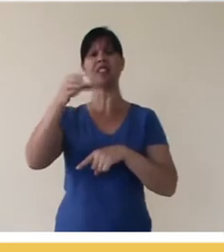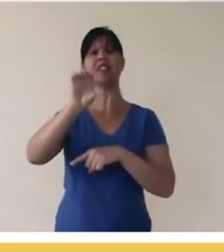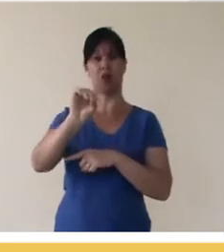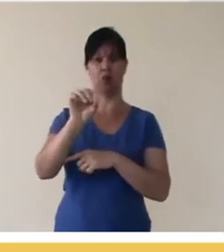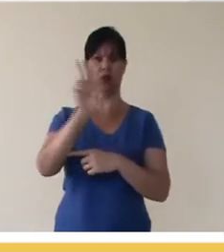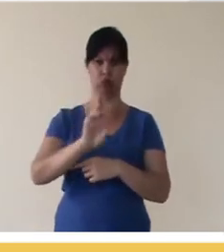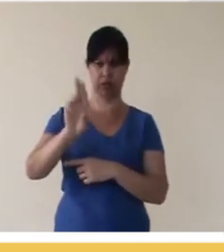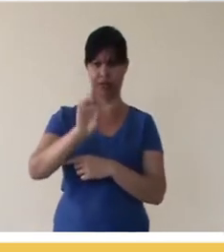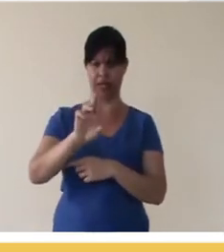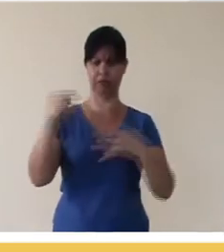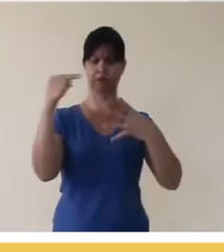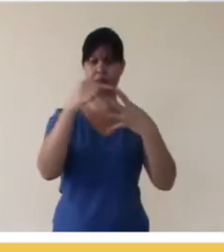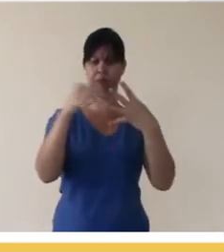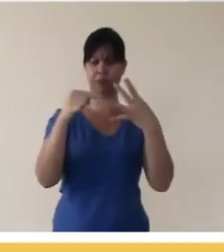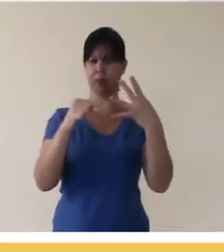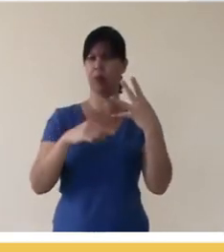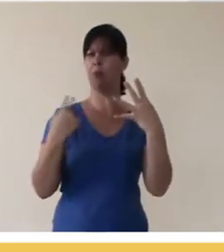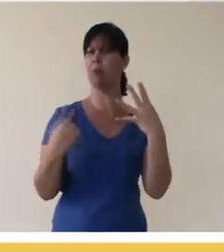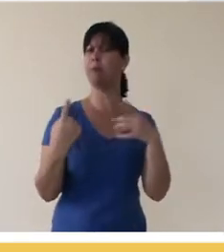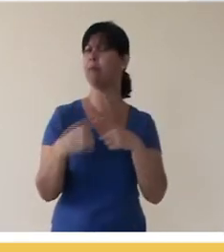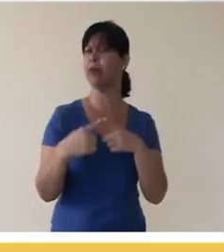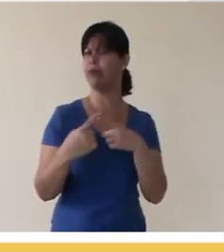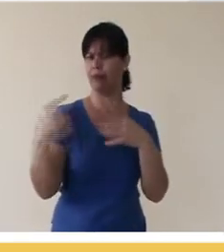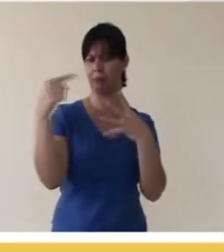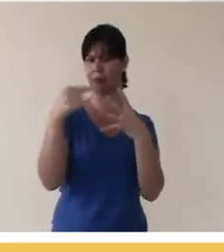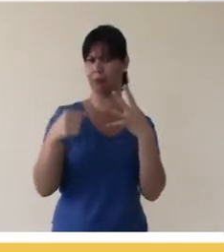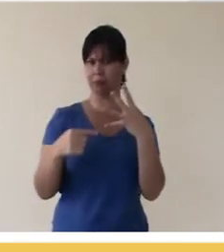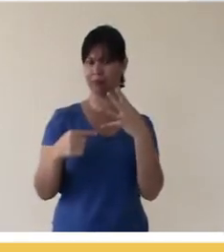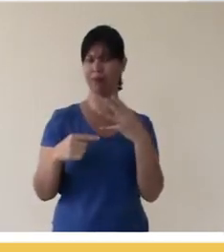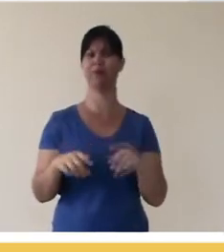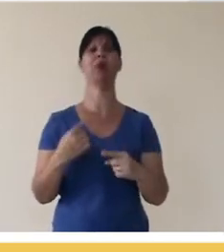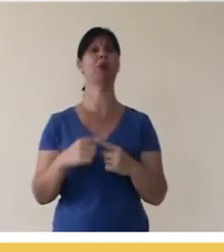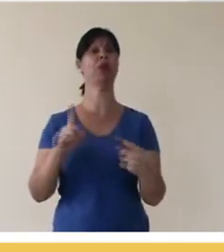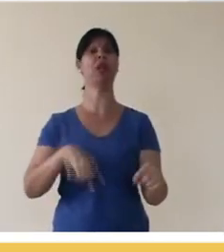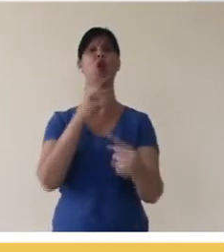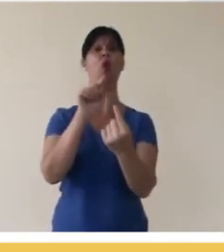and the link to the license. Why do we put these four things? Because the